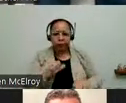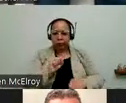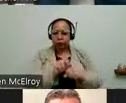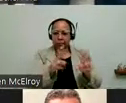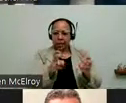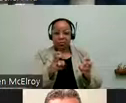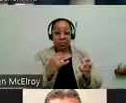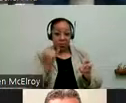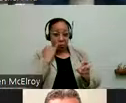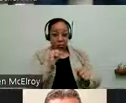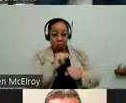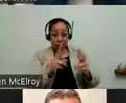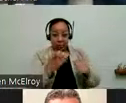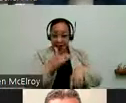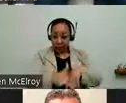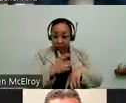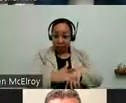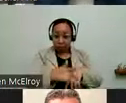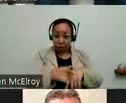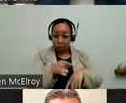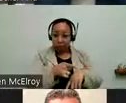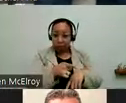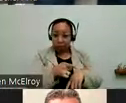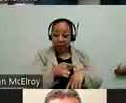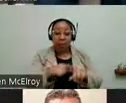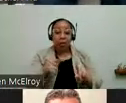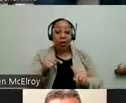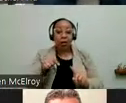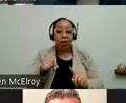are in fact -- a title is available. But for here there was no title that